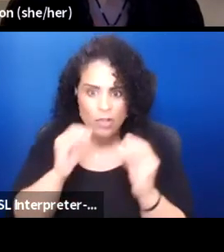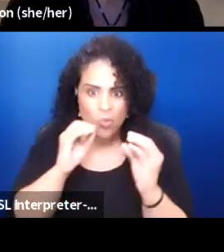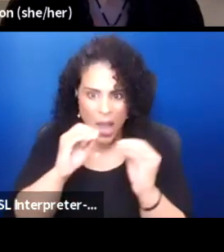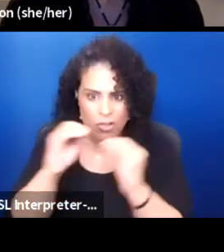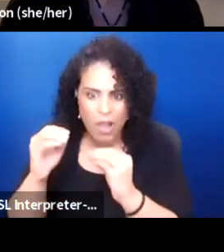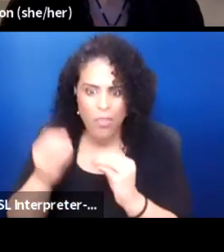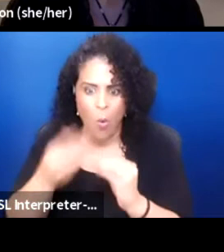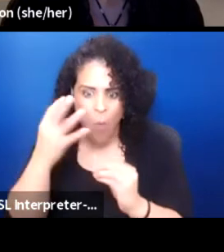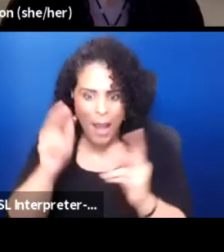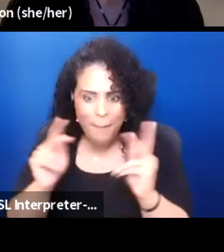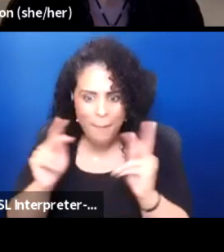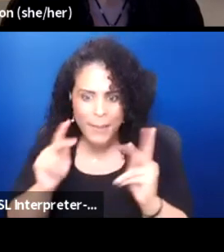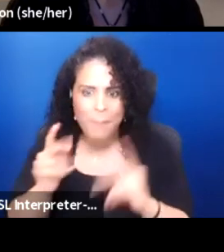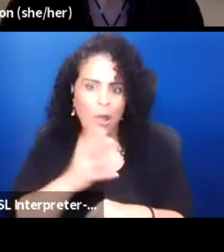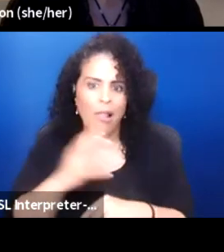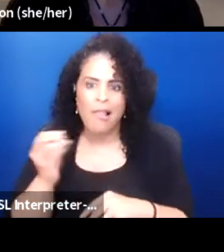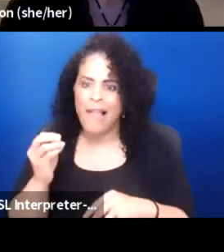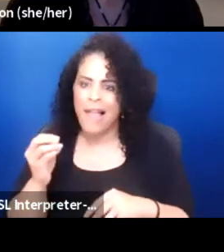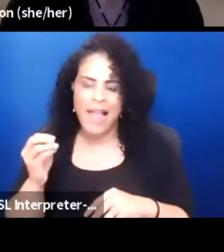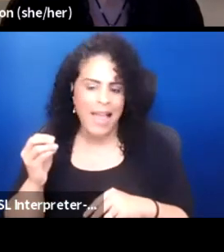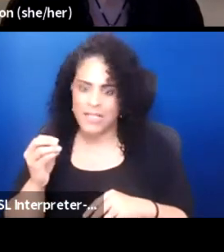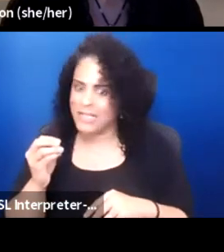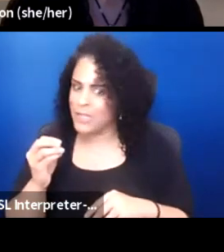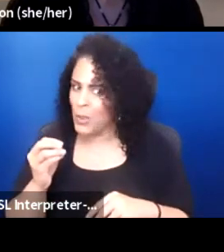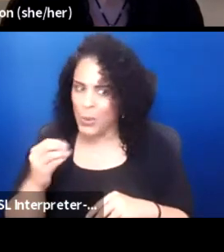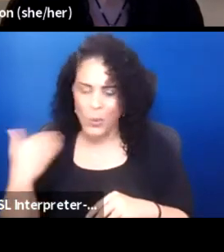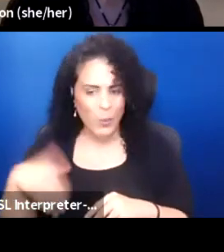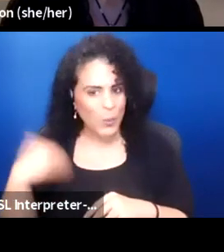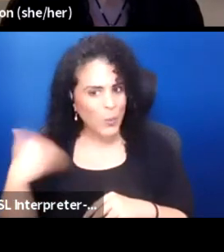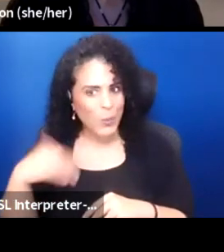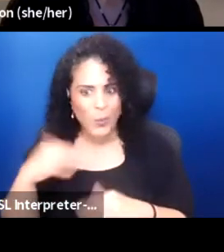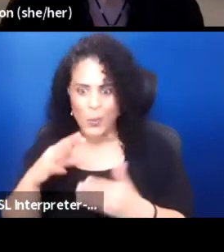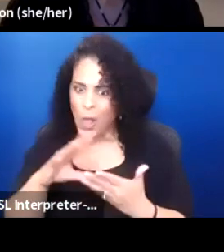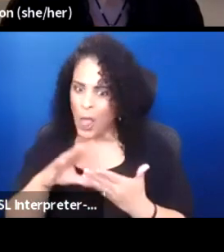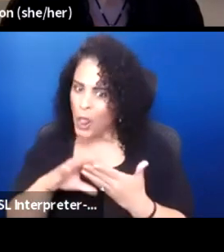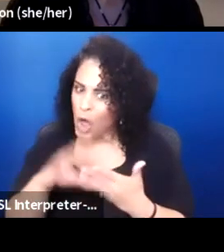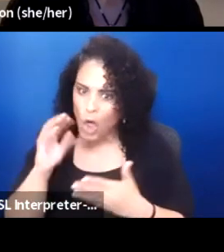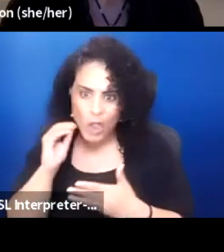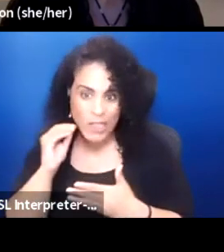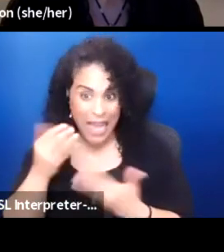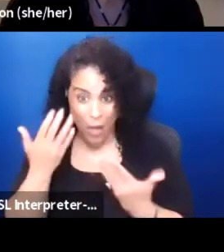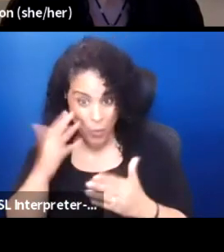and boy learning. I don't know if it's one of their top five traits.